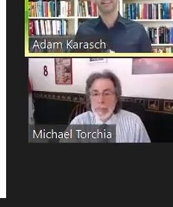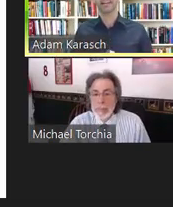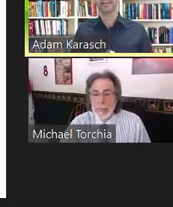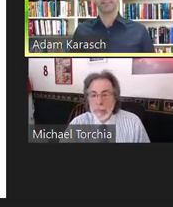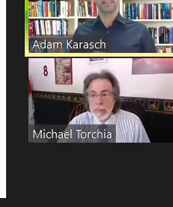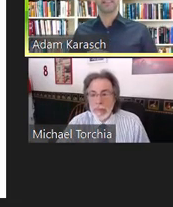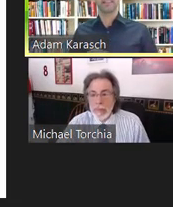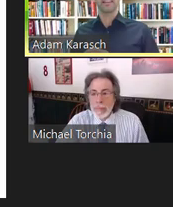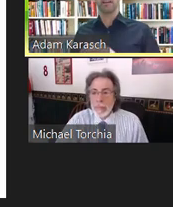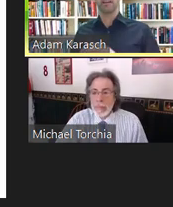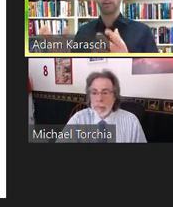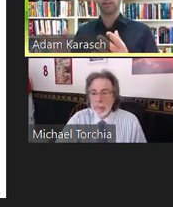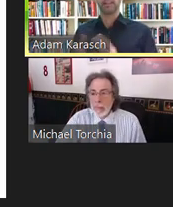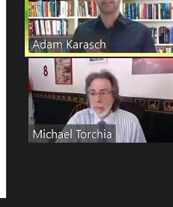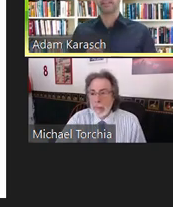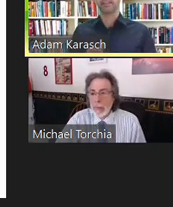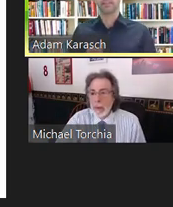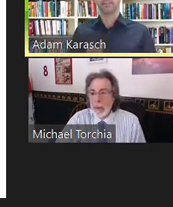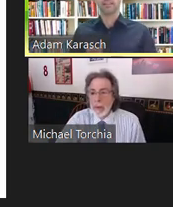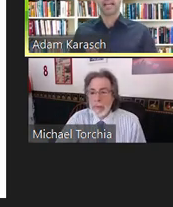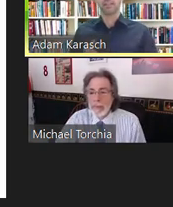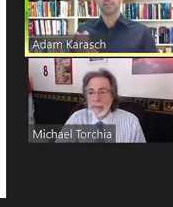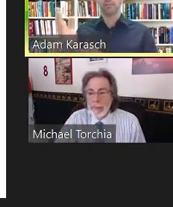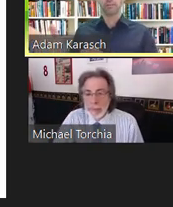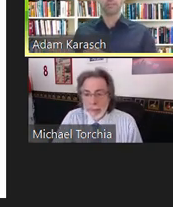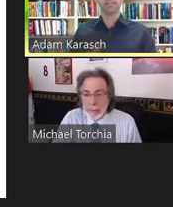it looks like the great majority is actually from the East